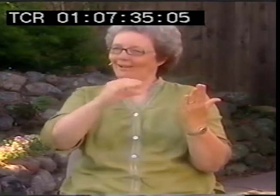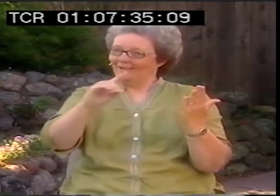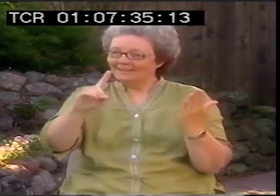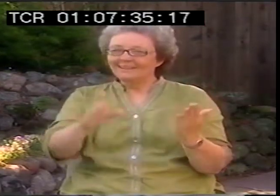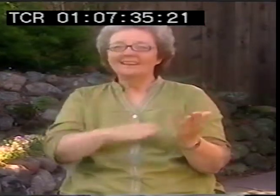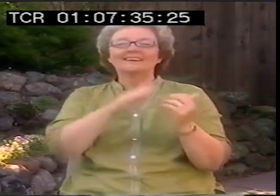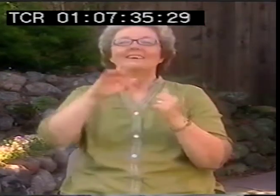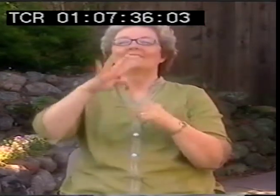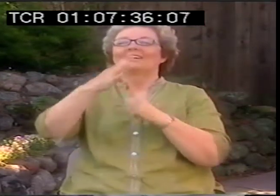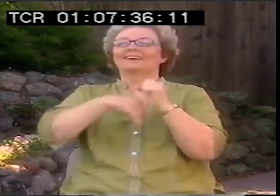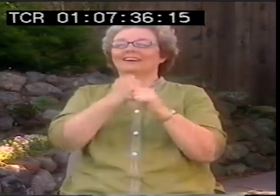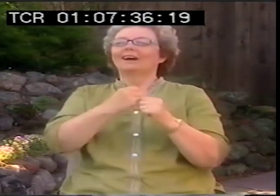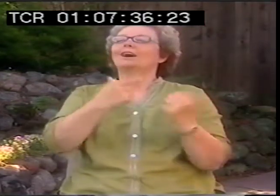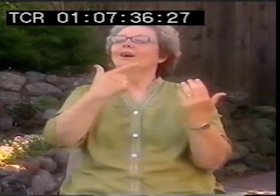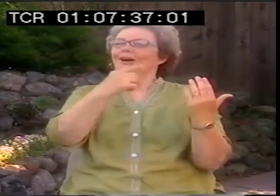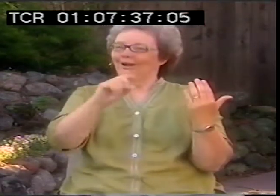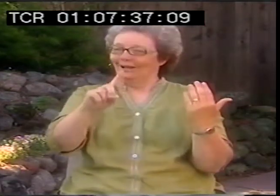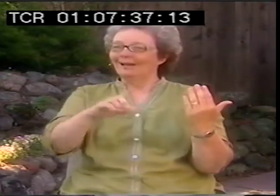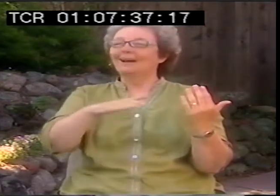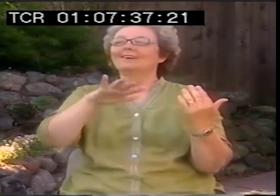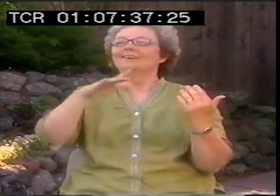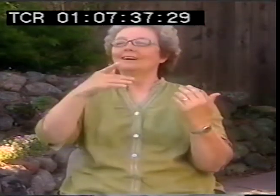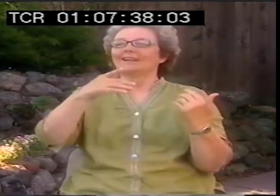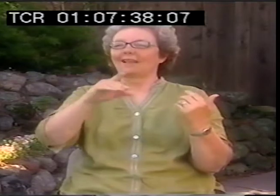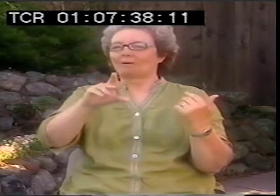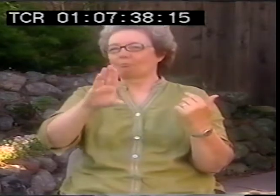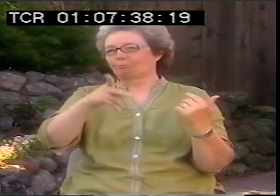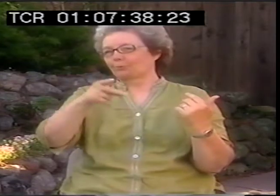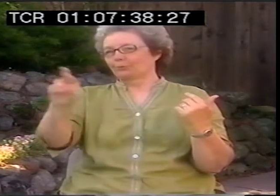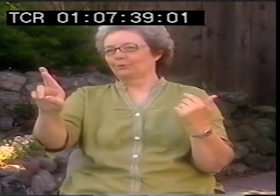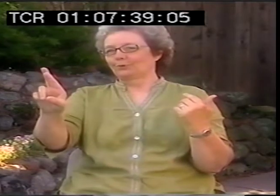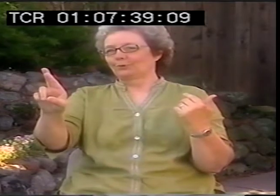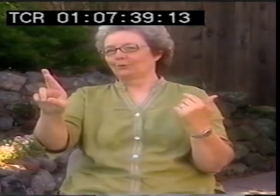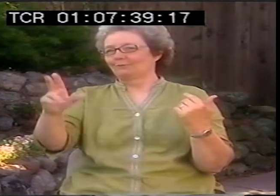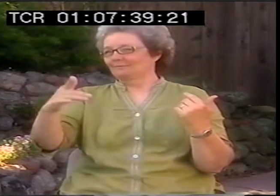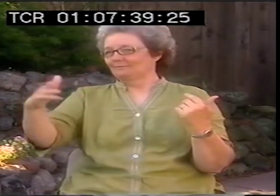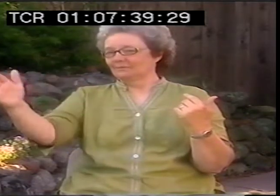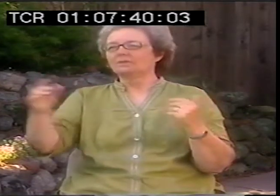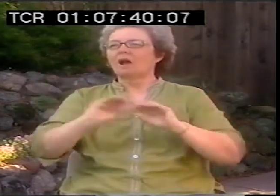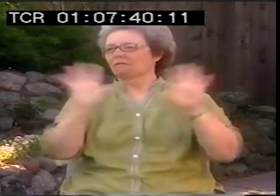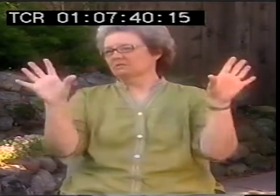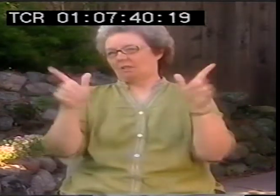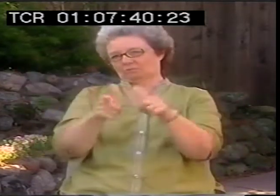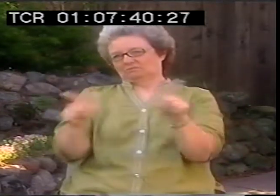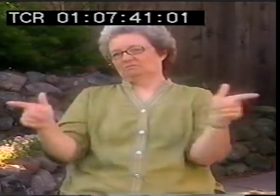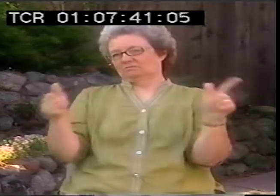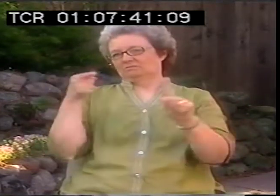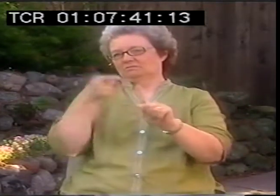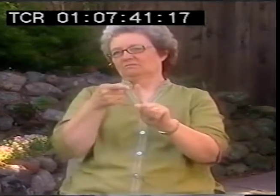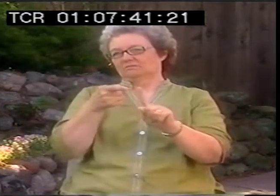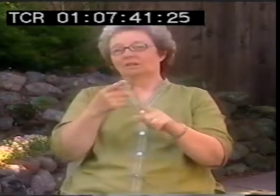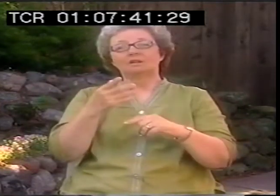Third year, good. And then it went all the way down to poor thereafter.